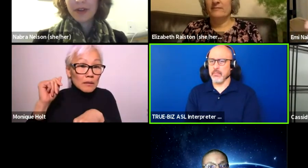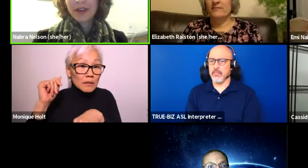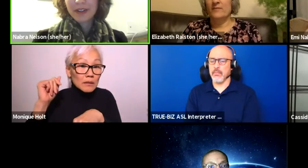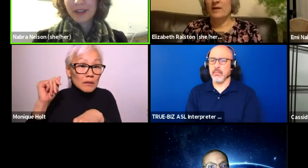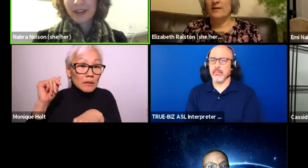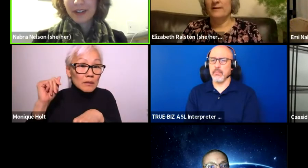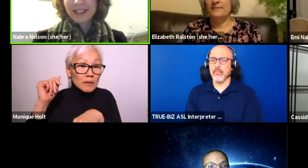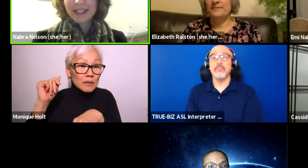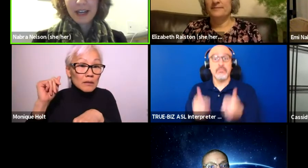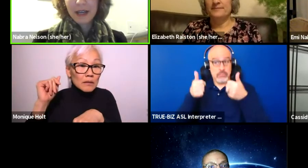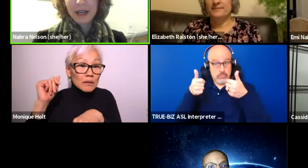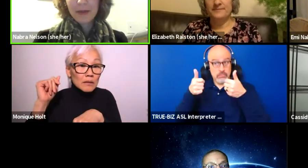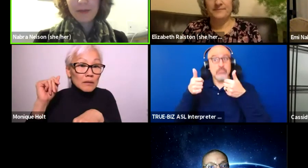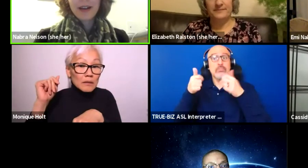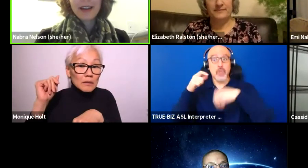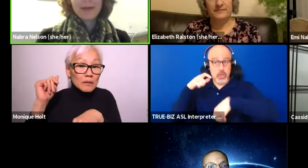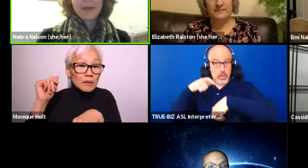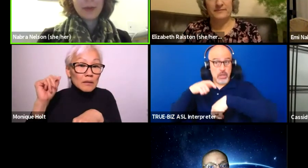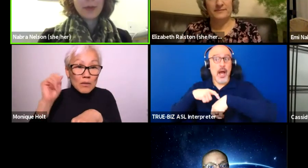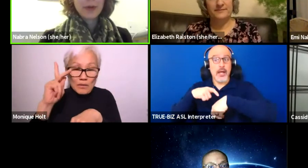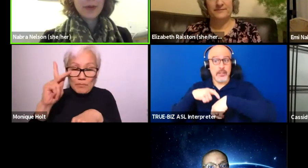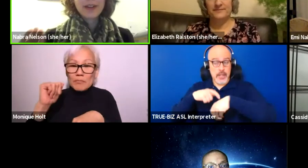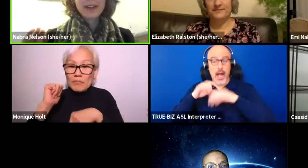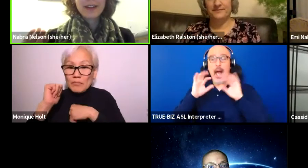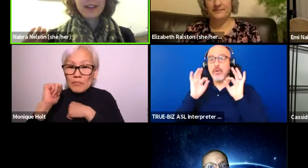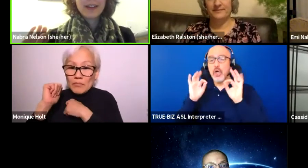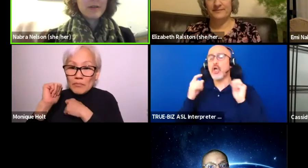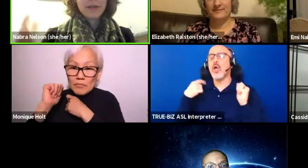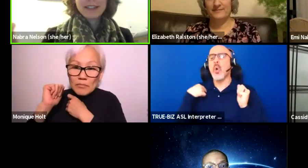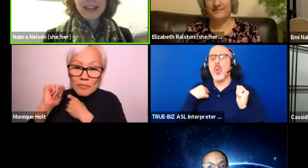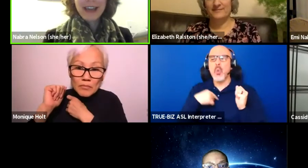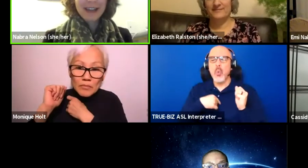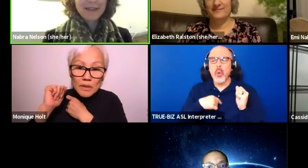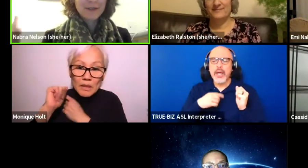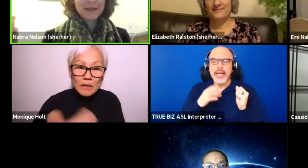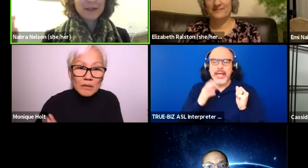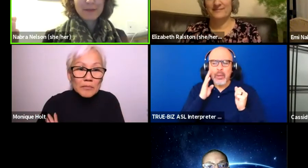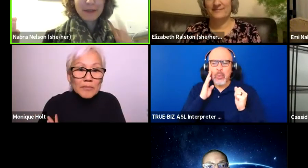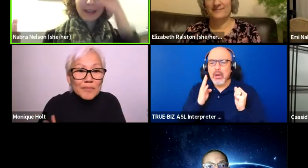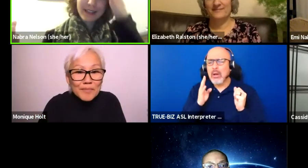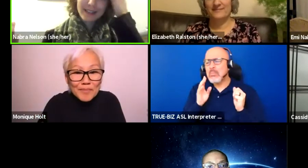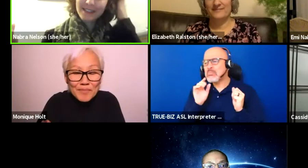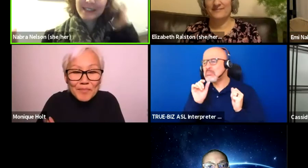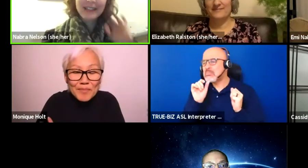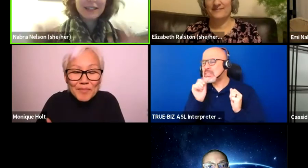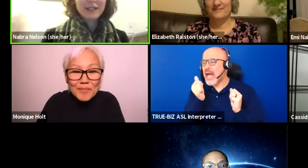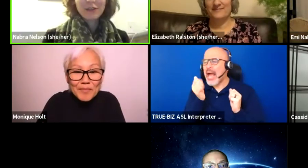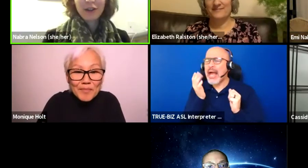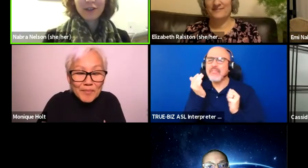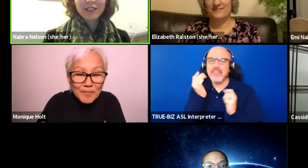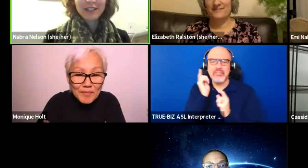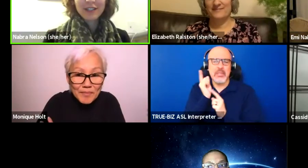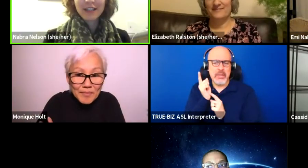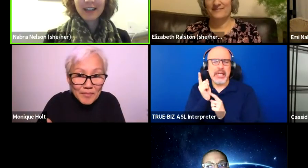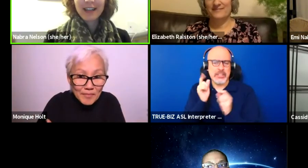We're good on time. We will have like 10, 15 minutes to continue the conversation,